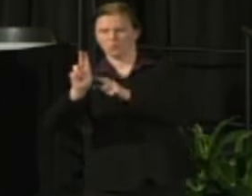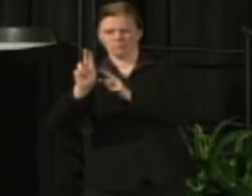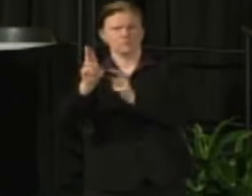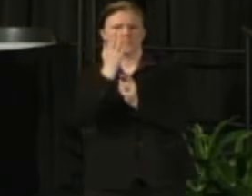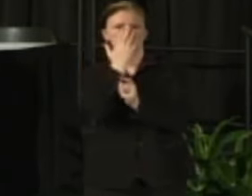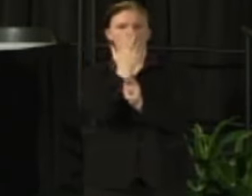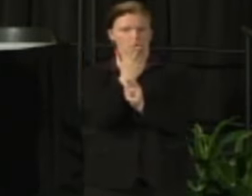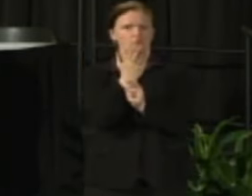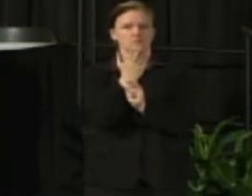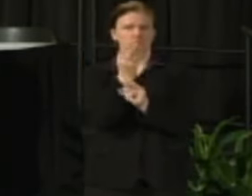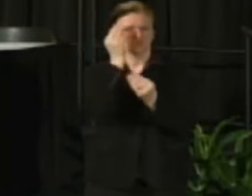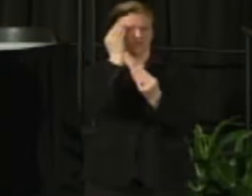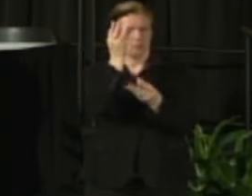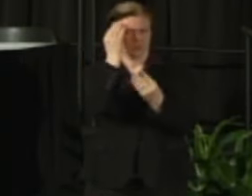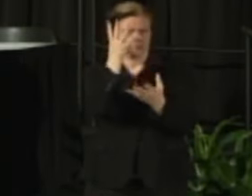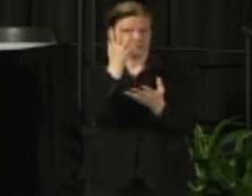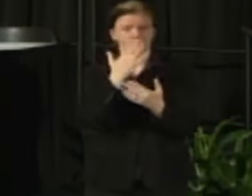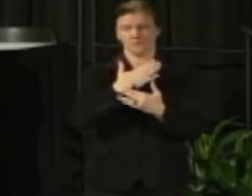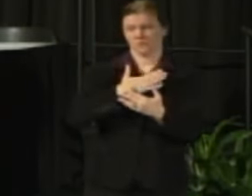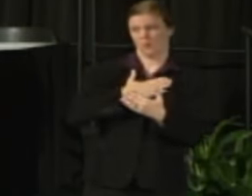to personally thank my colleague Lane Hall.